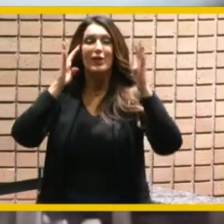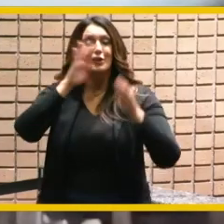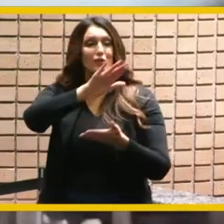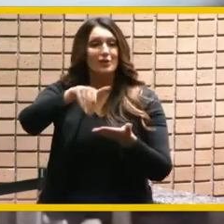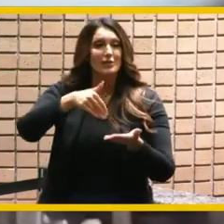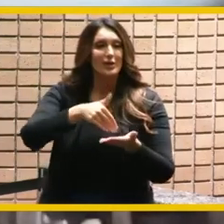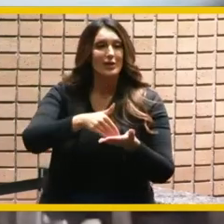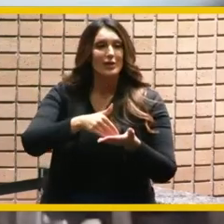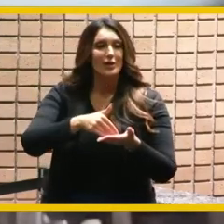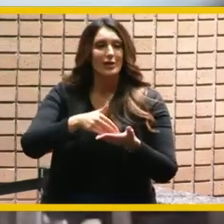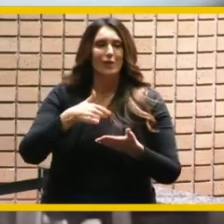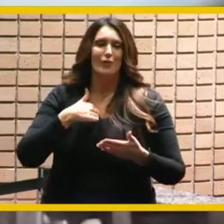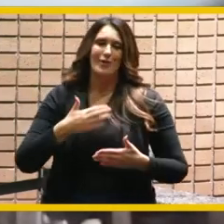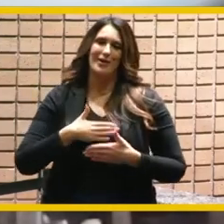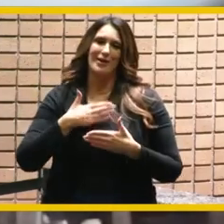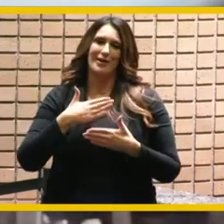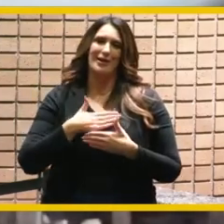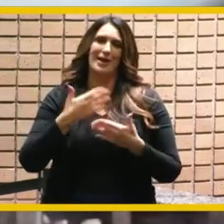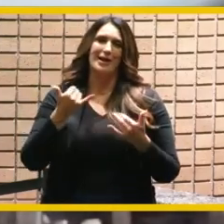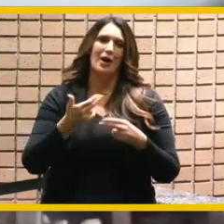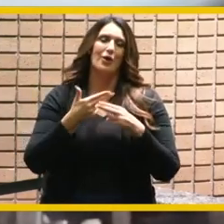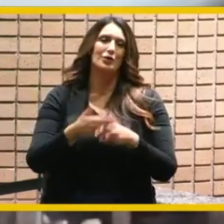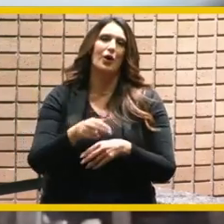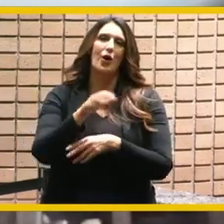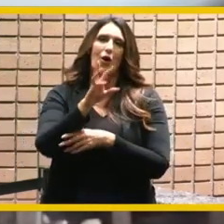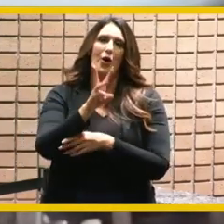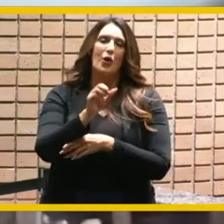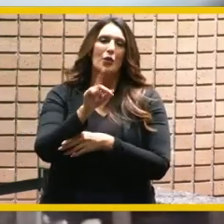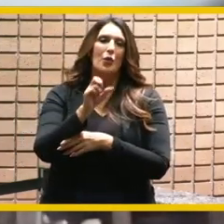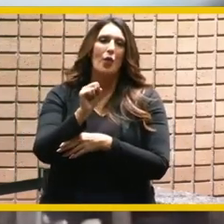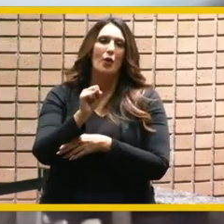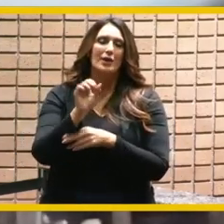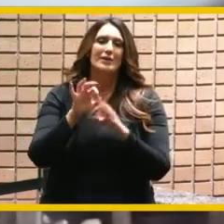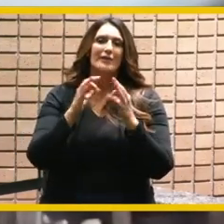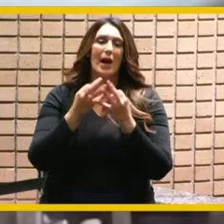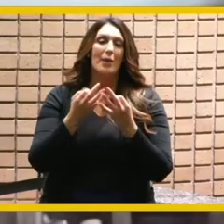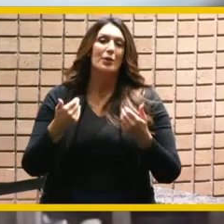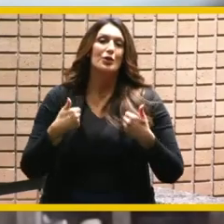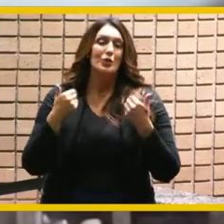glad too but it's now called the bourne's family youth innovation center the makerspace and the